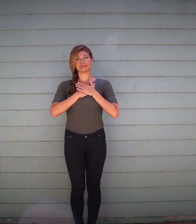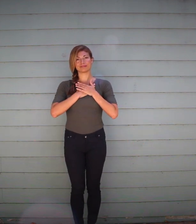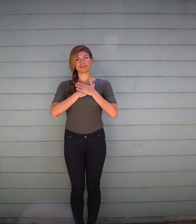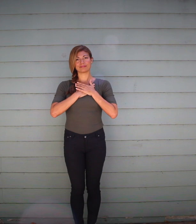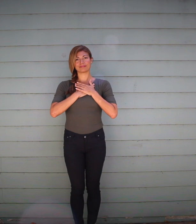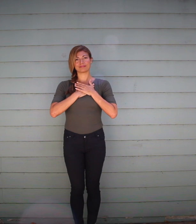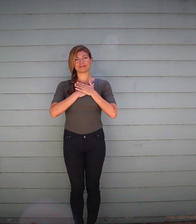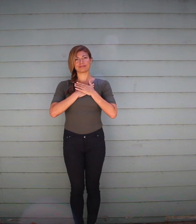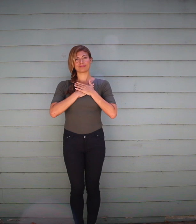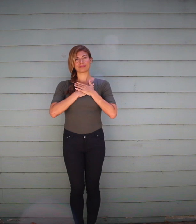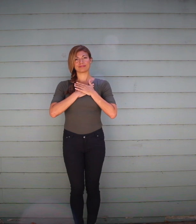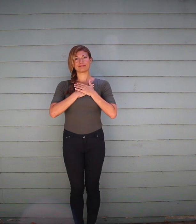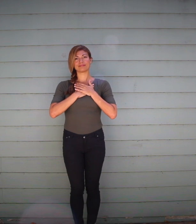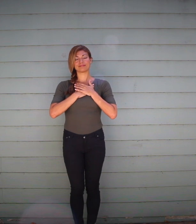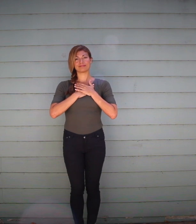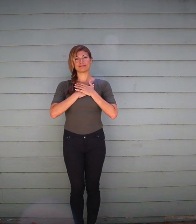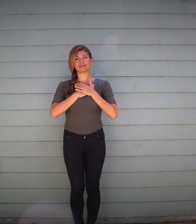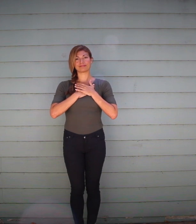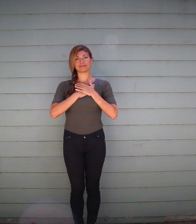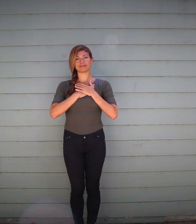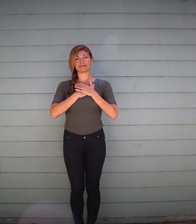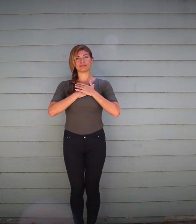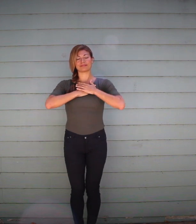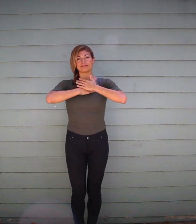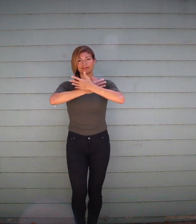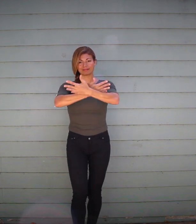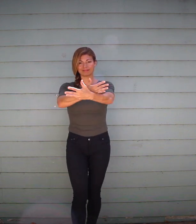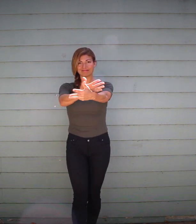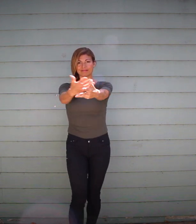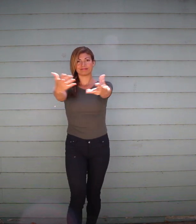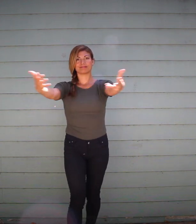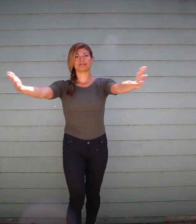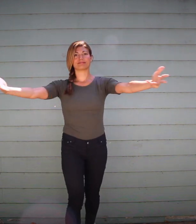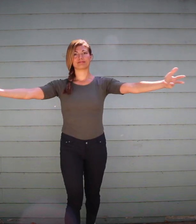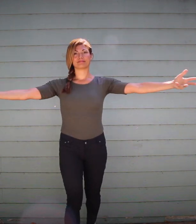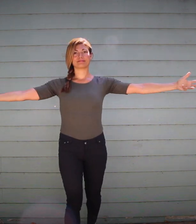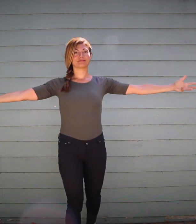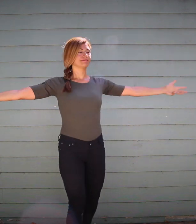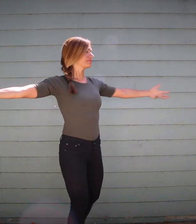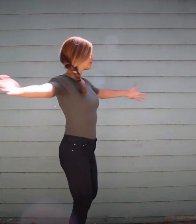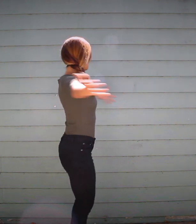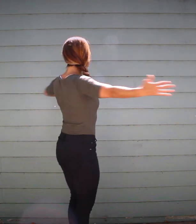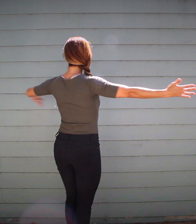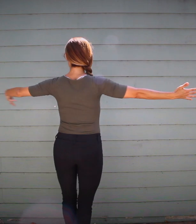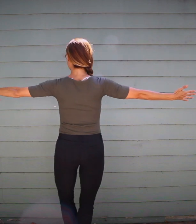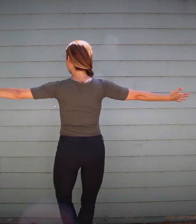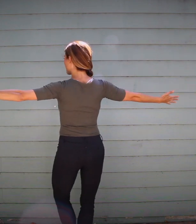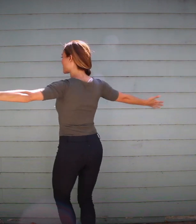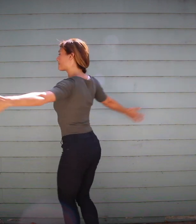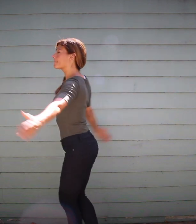So let's expand on that with this sweeping motion. Bring it around and turn for